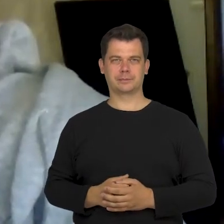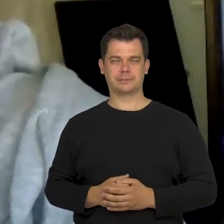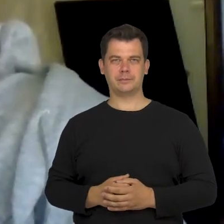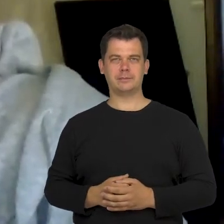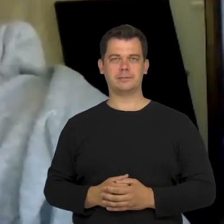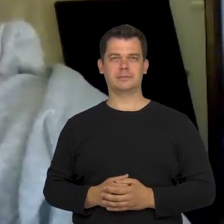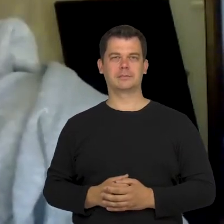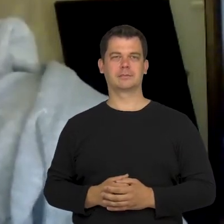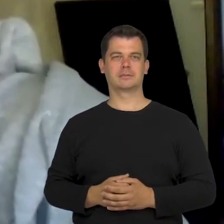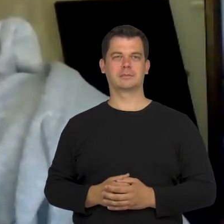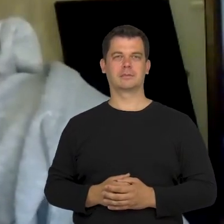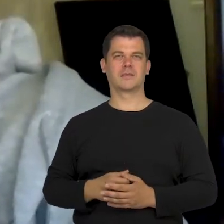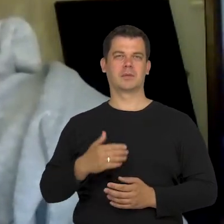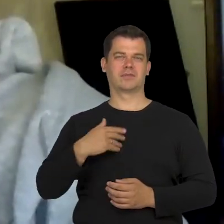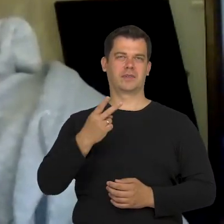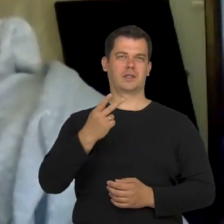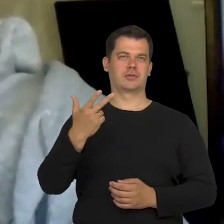I know maybe 2-3 people